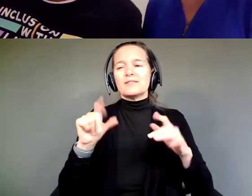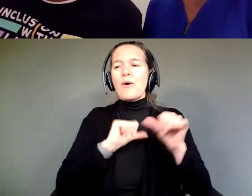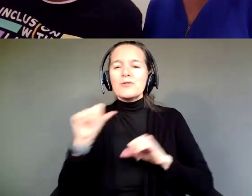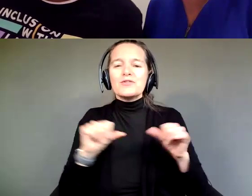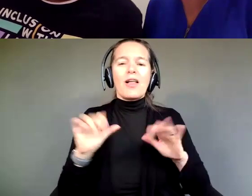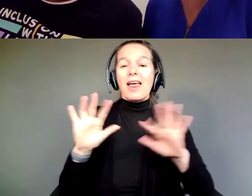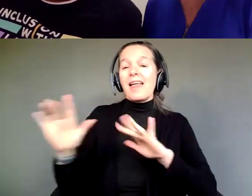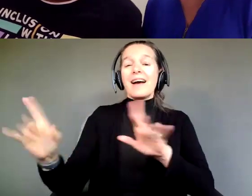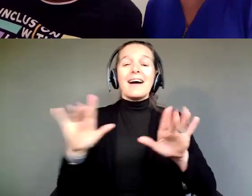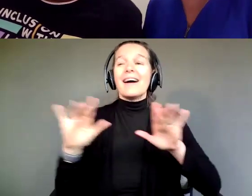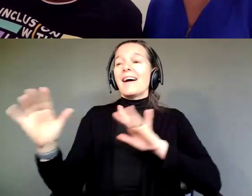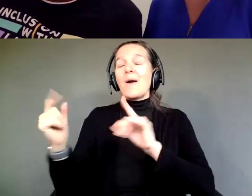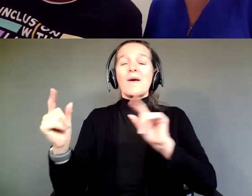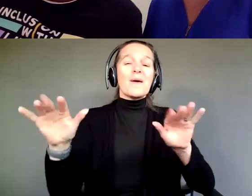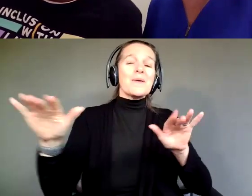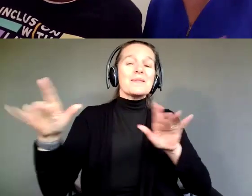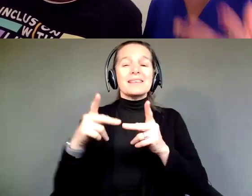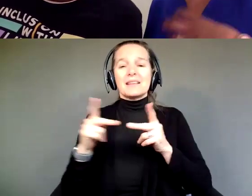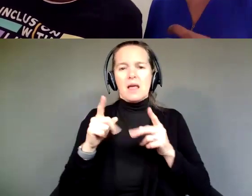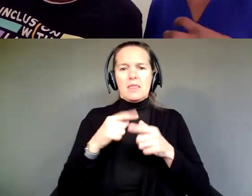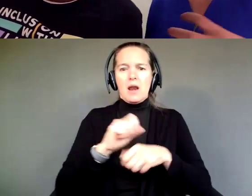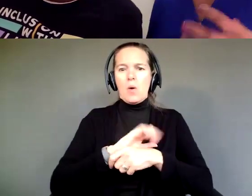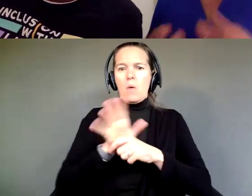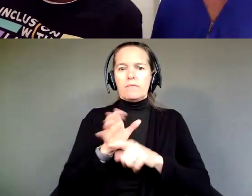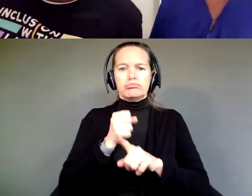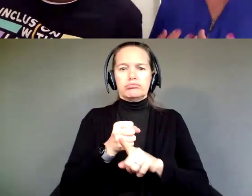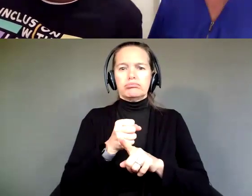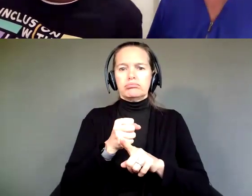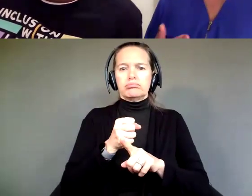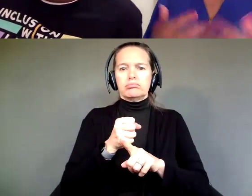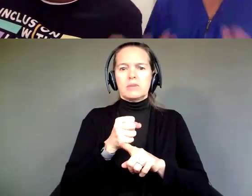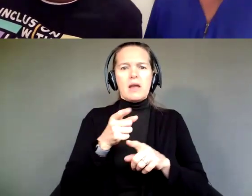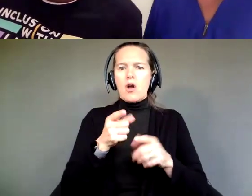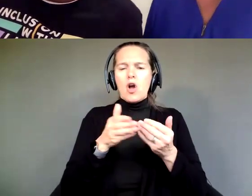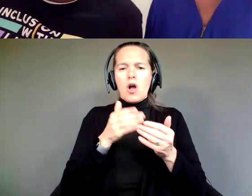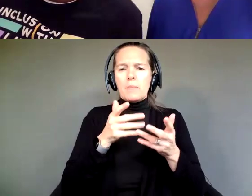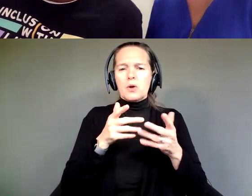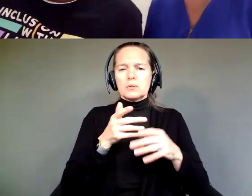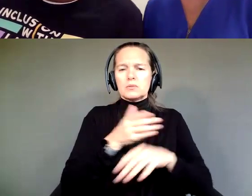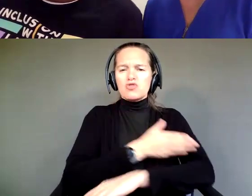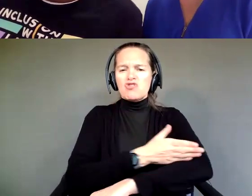And after COVID, it just, it really just kind of he went into a shell, almost regressed quite a bit.